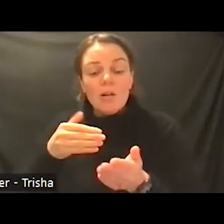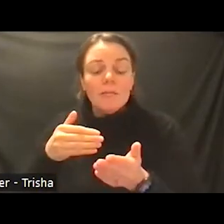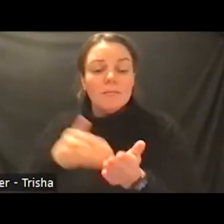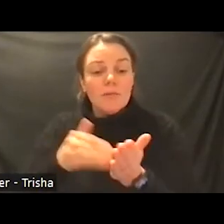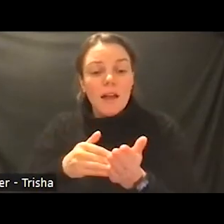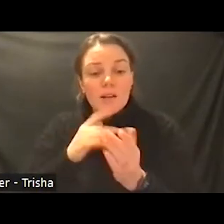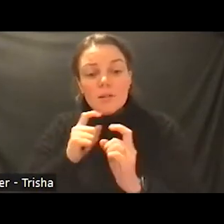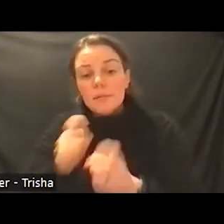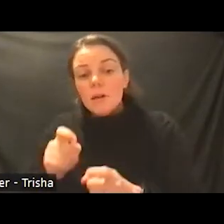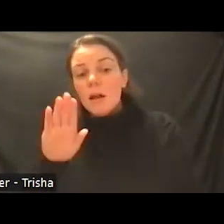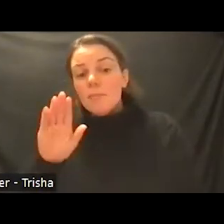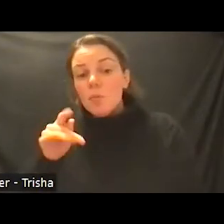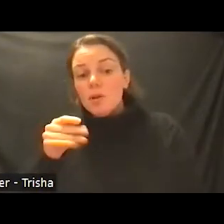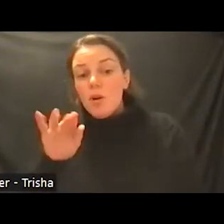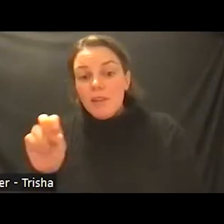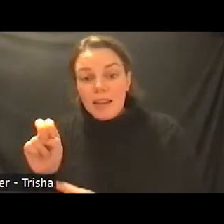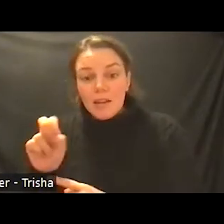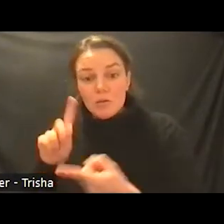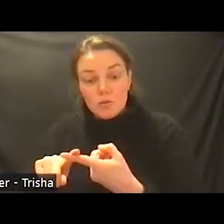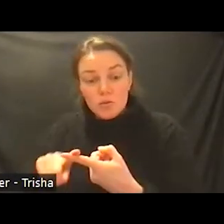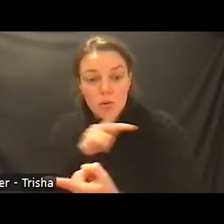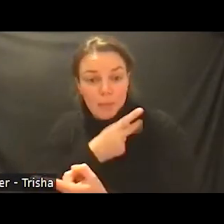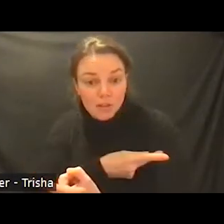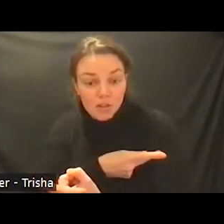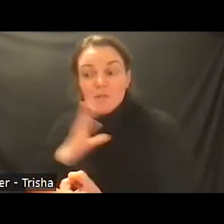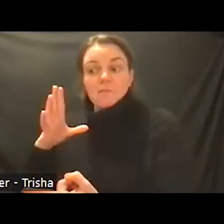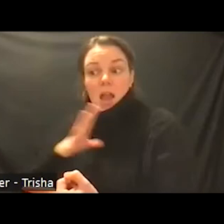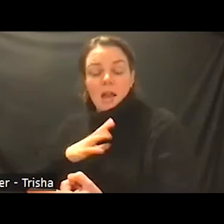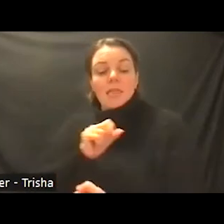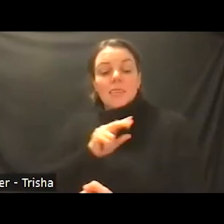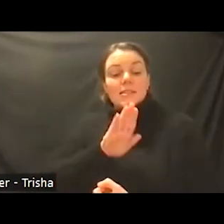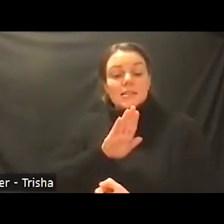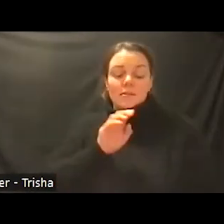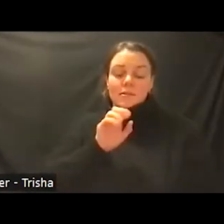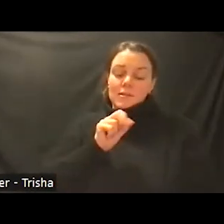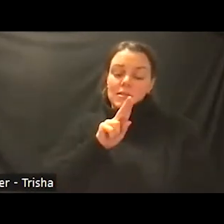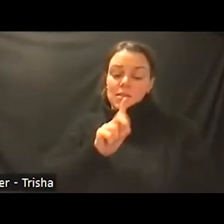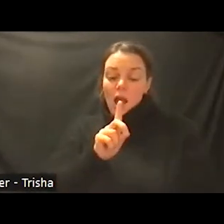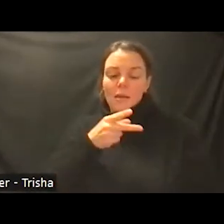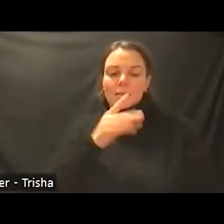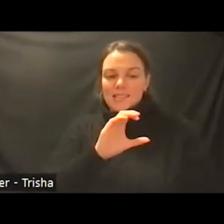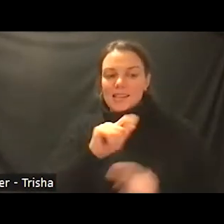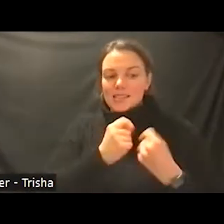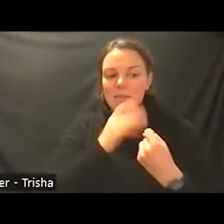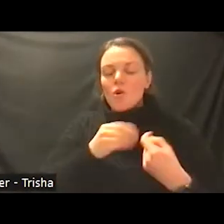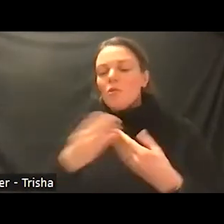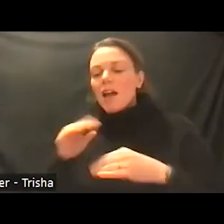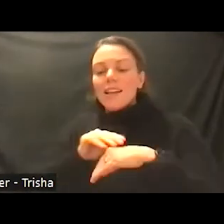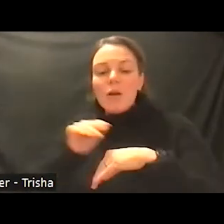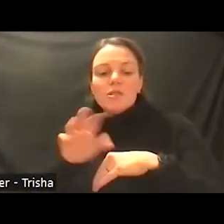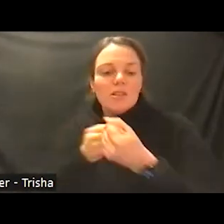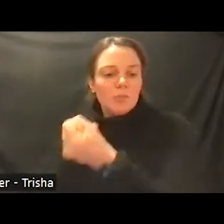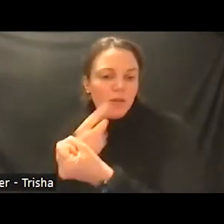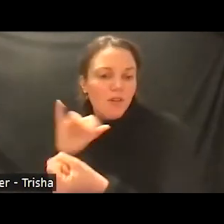patients for example then the sub-pc team provides the counseling support and and any other need